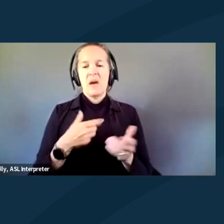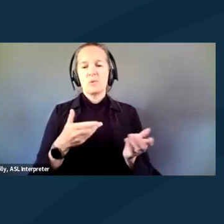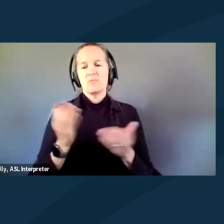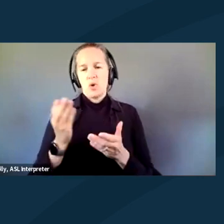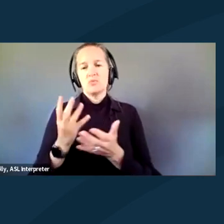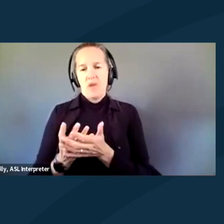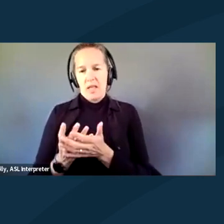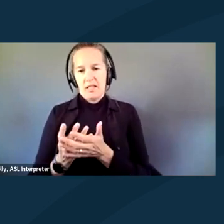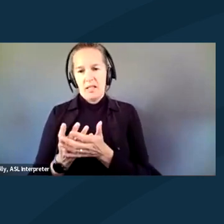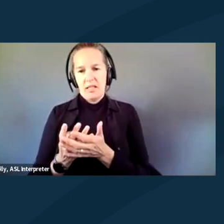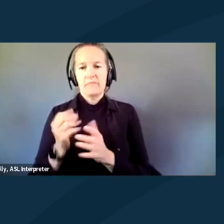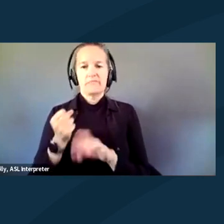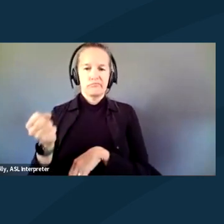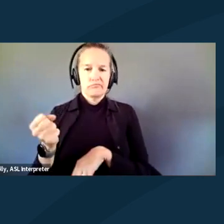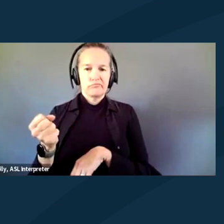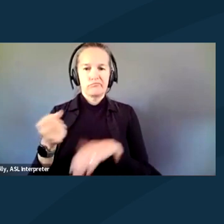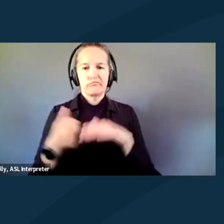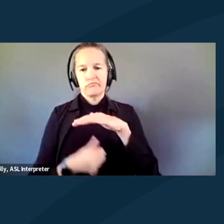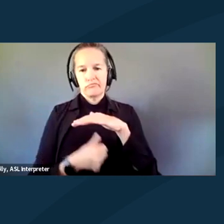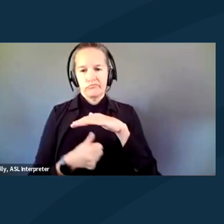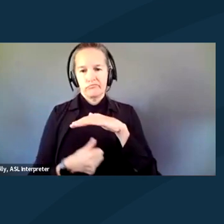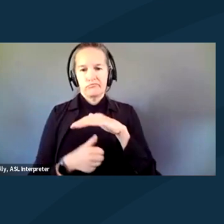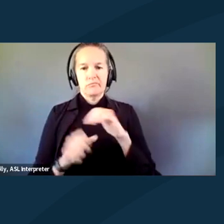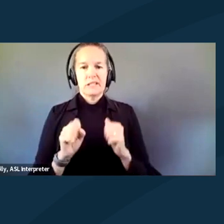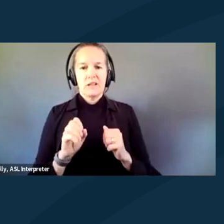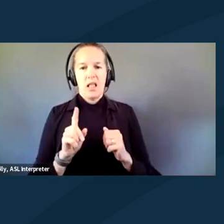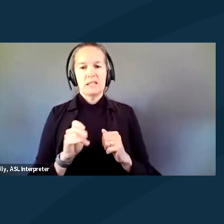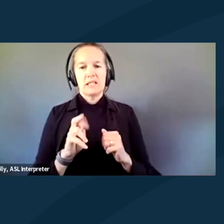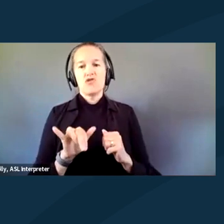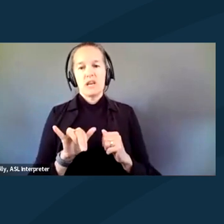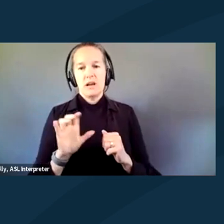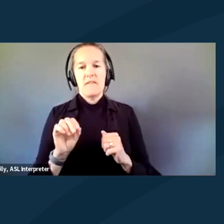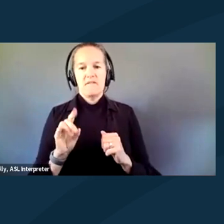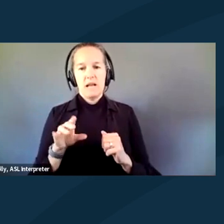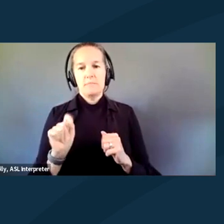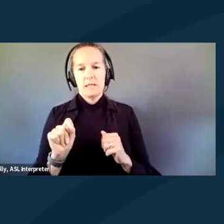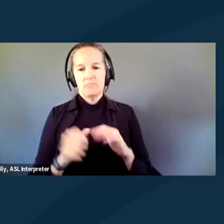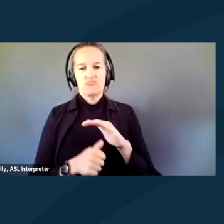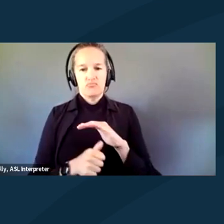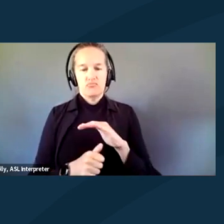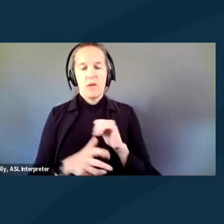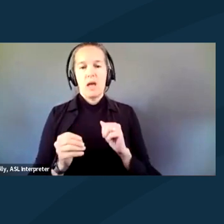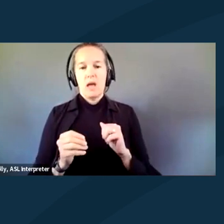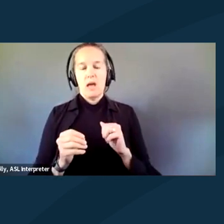and put in post solitary confinement, spoke to a series of health